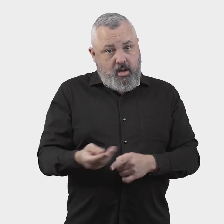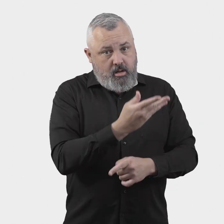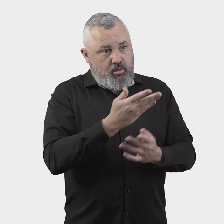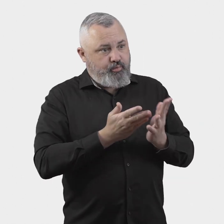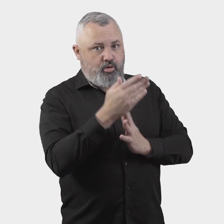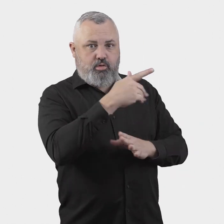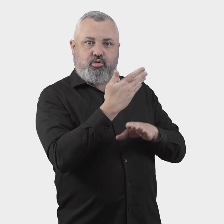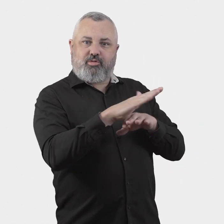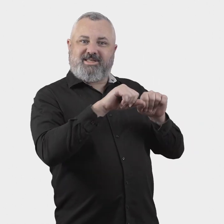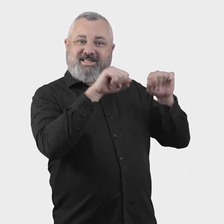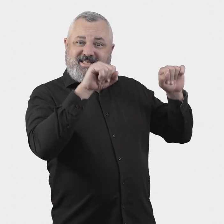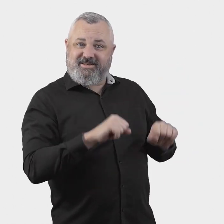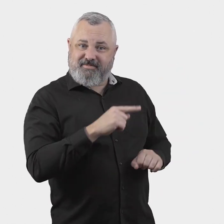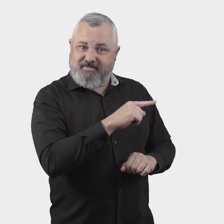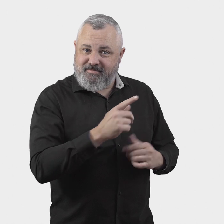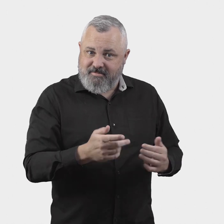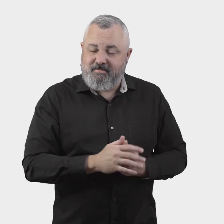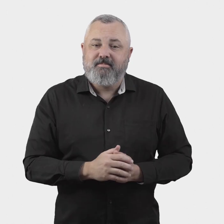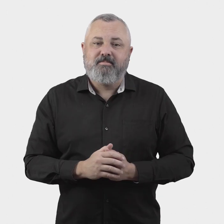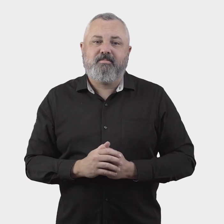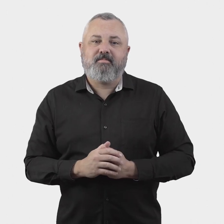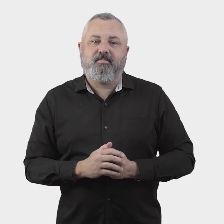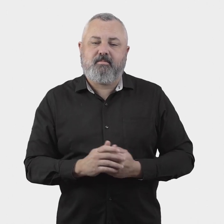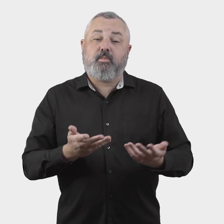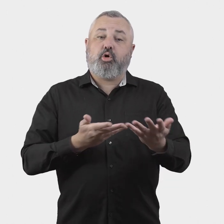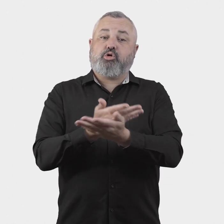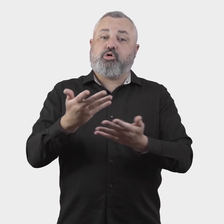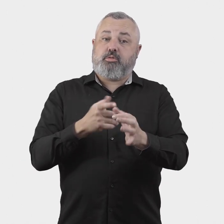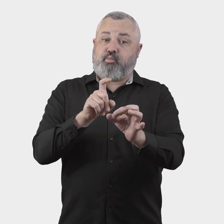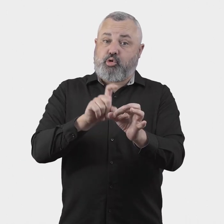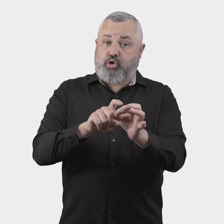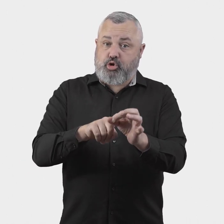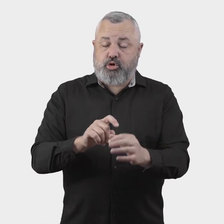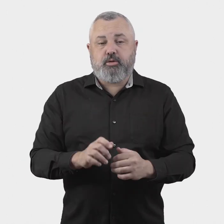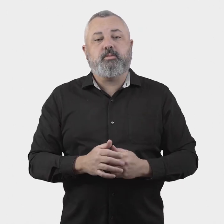consideration by the Aviation Industry Ombuds Scheme. Consultation questions